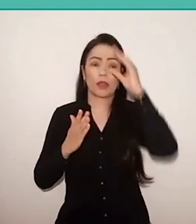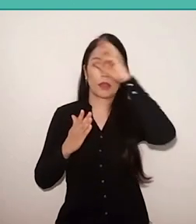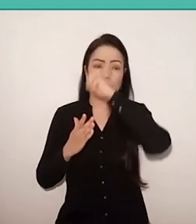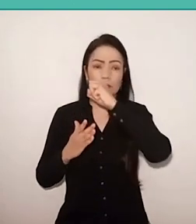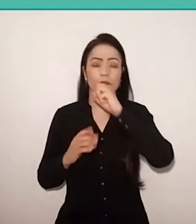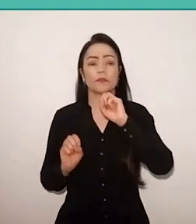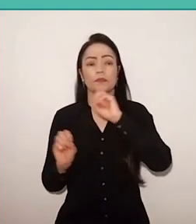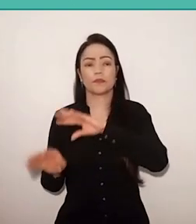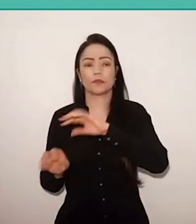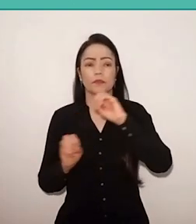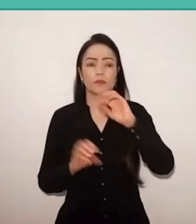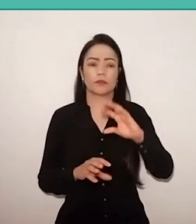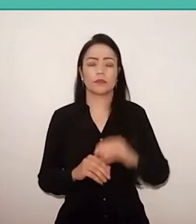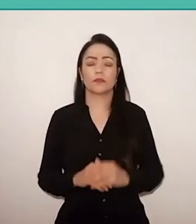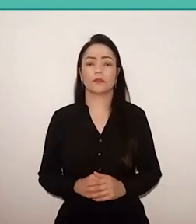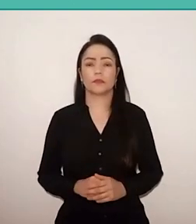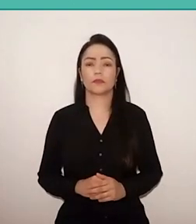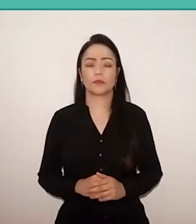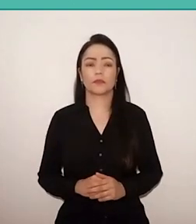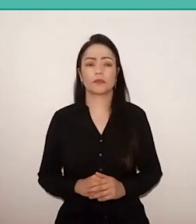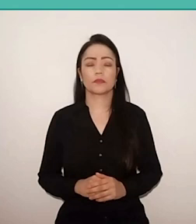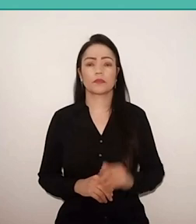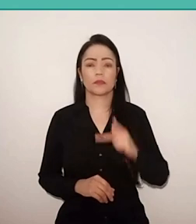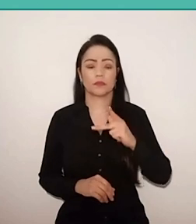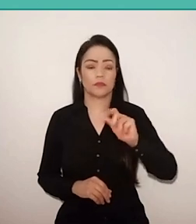This, Paul recognizes that this vocation